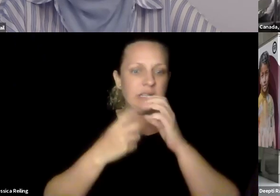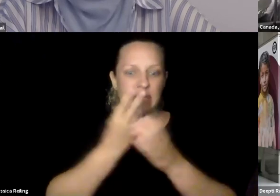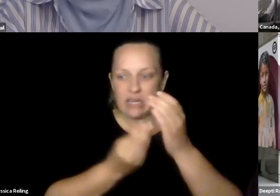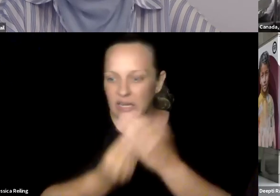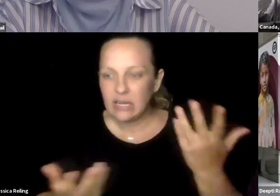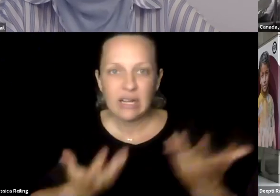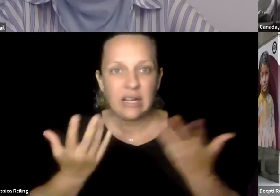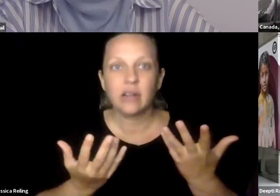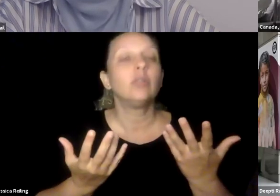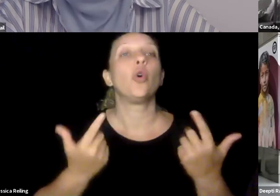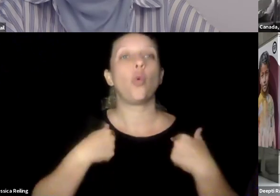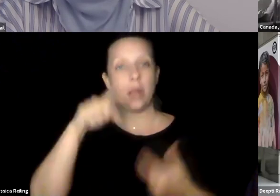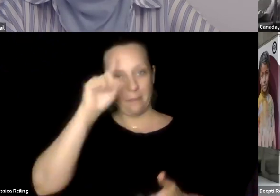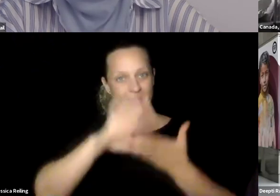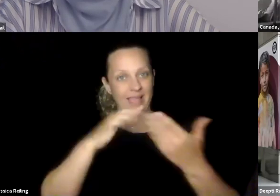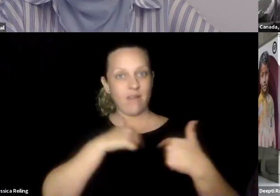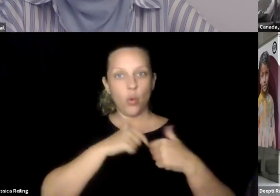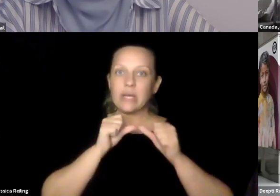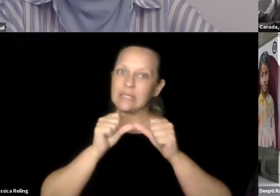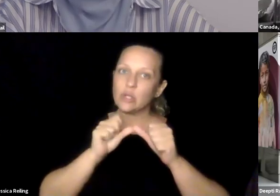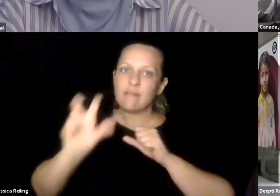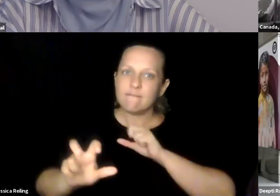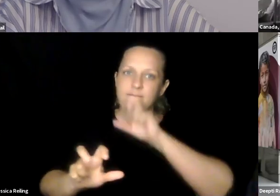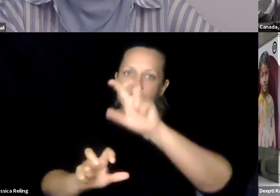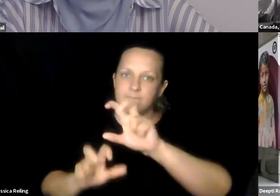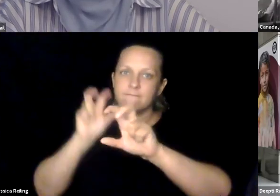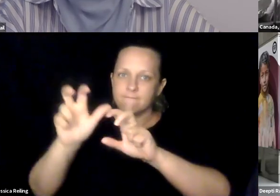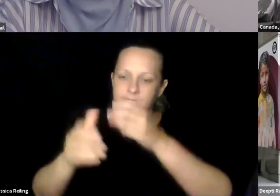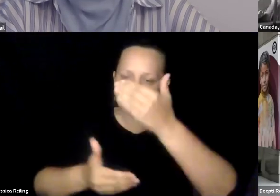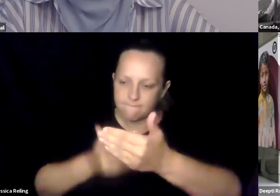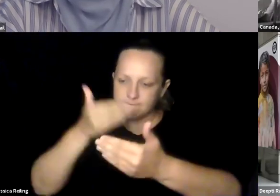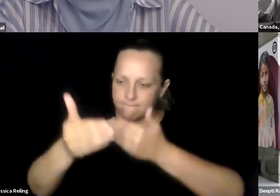that many students with disabilities faced gaps in their learning.